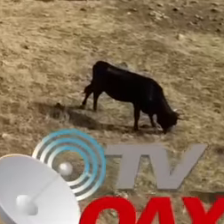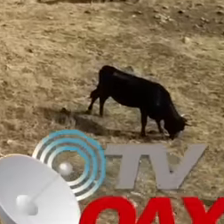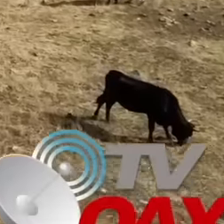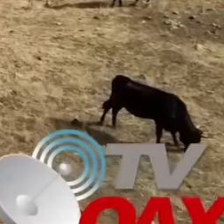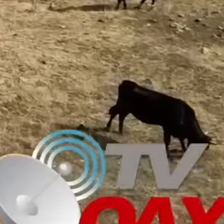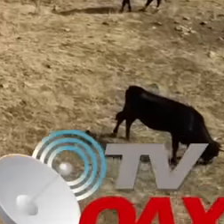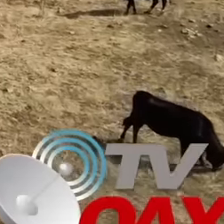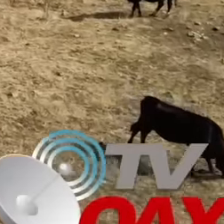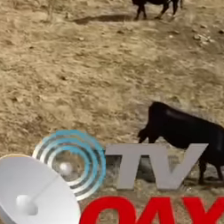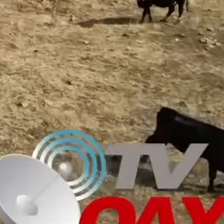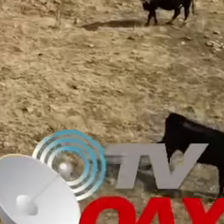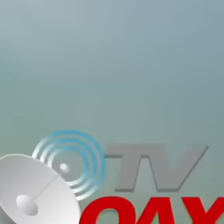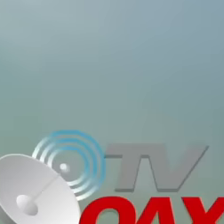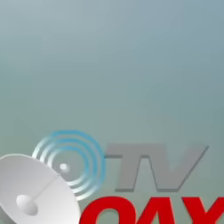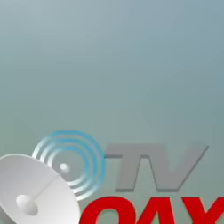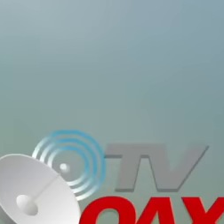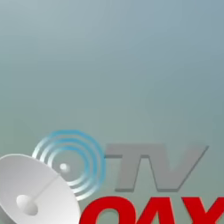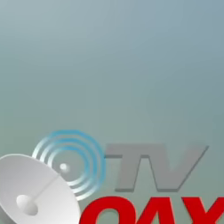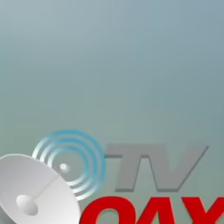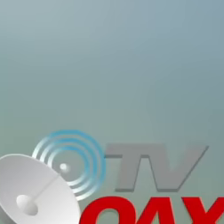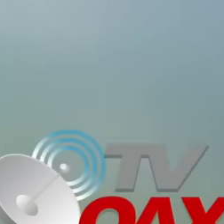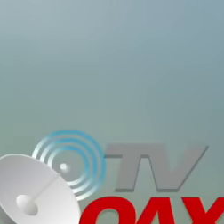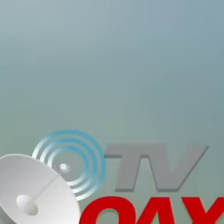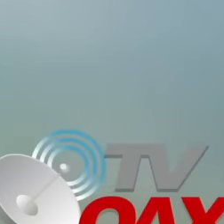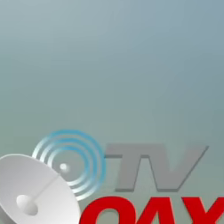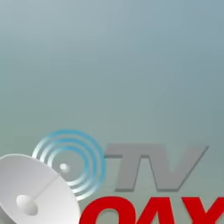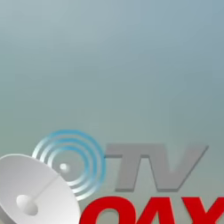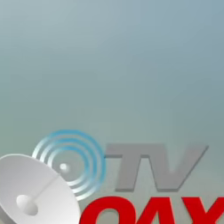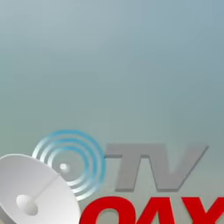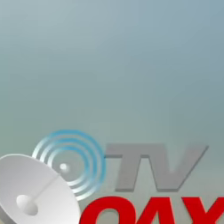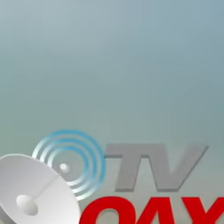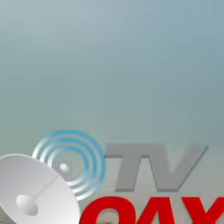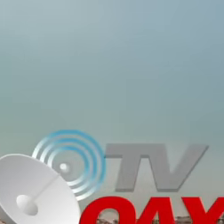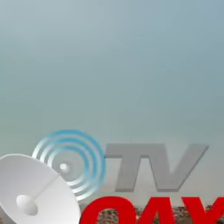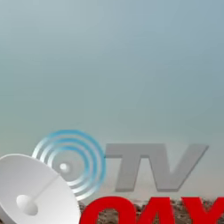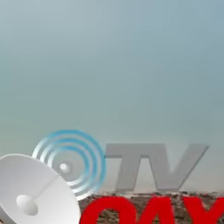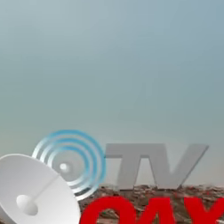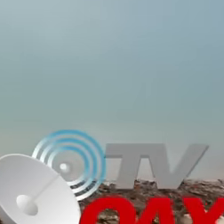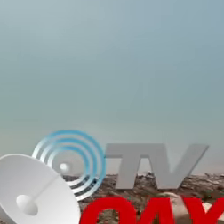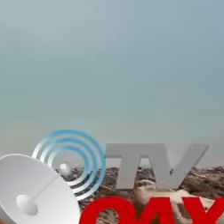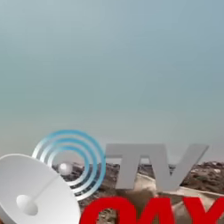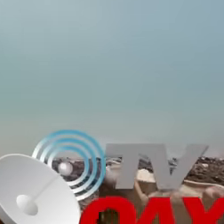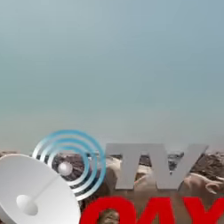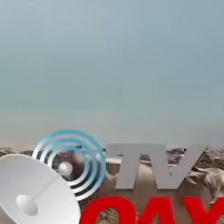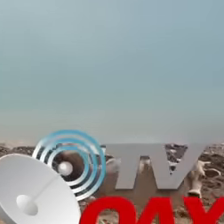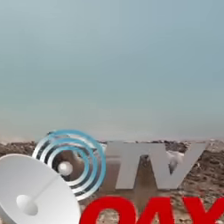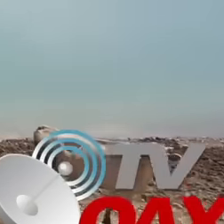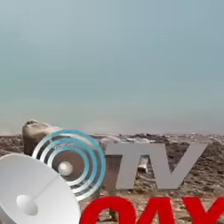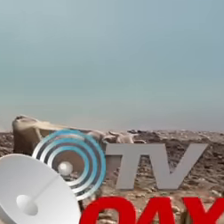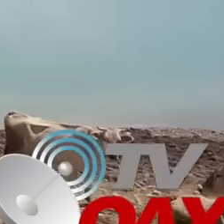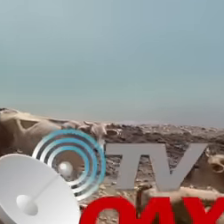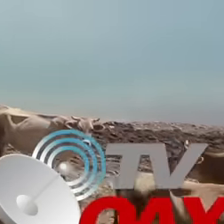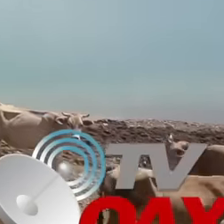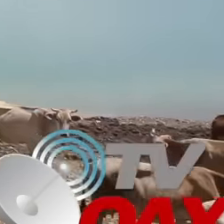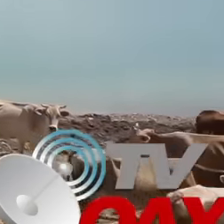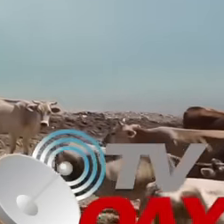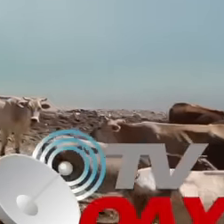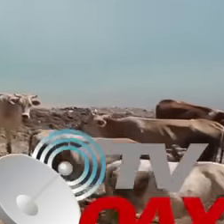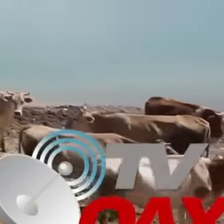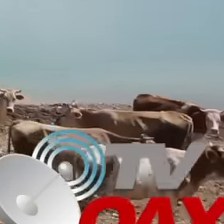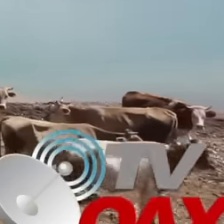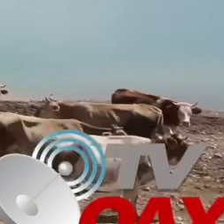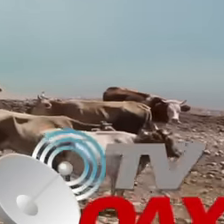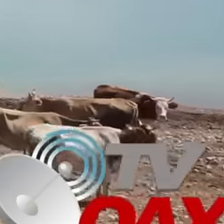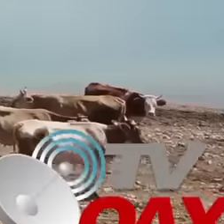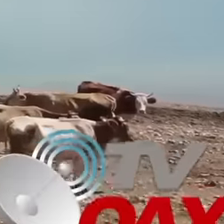the lands to return to them what belonged to them and what they had earned and also what they